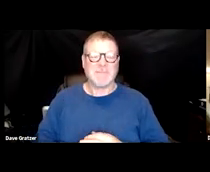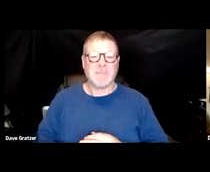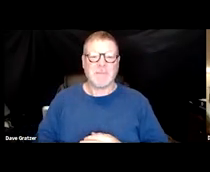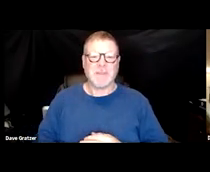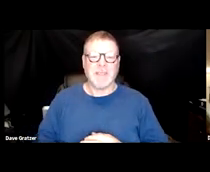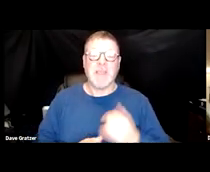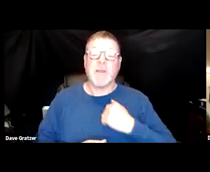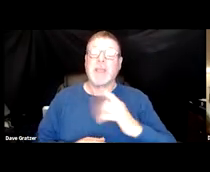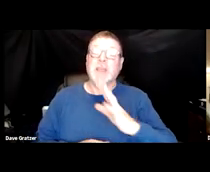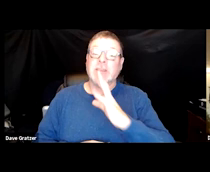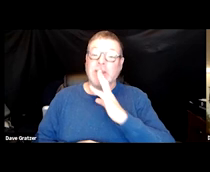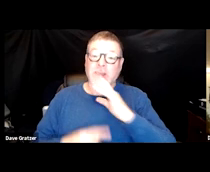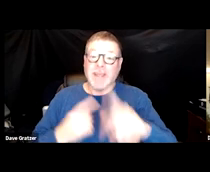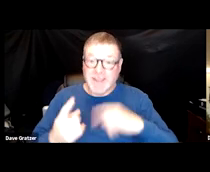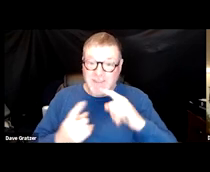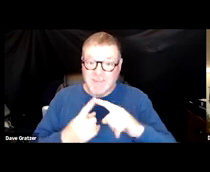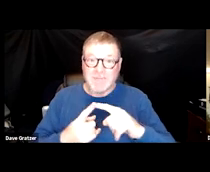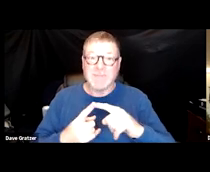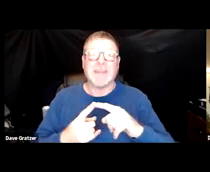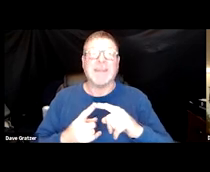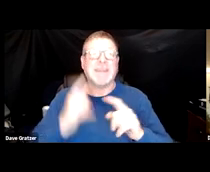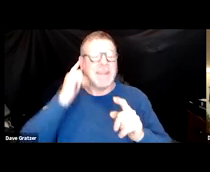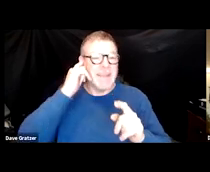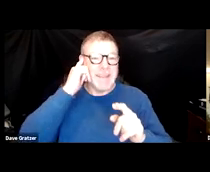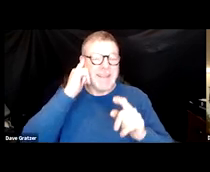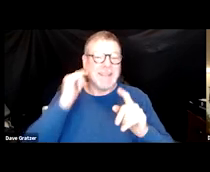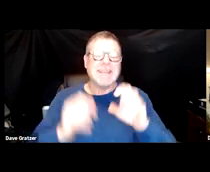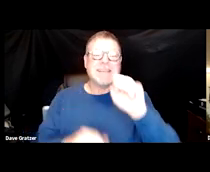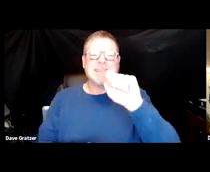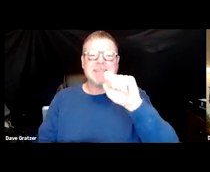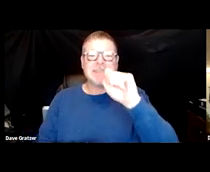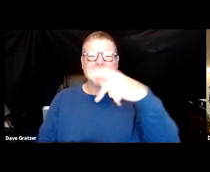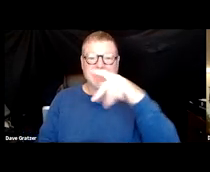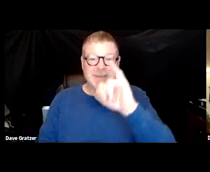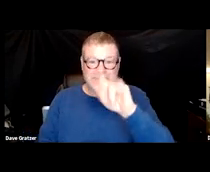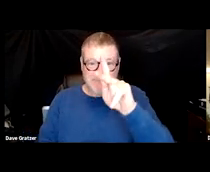we're talking about, I showed you the player and the spike proteins on the round virus